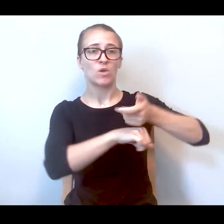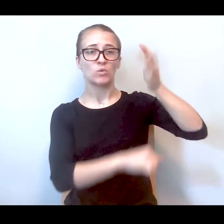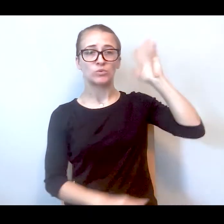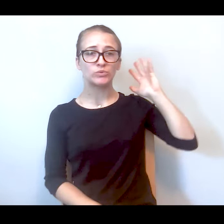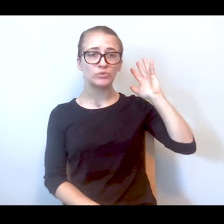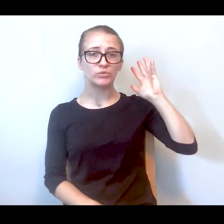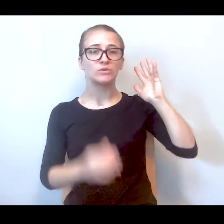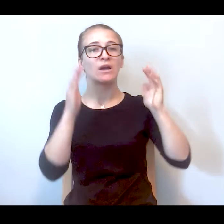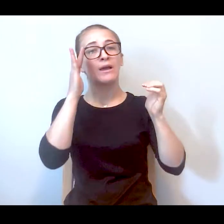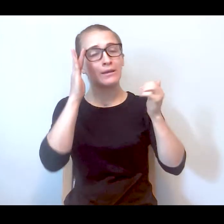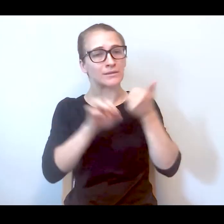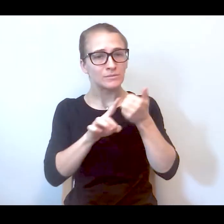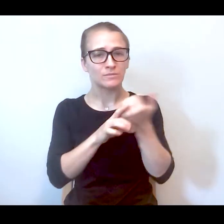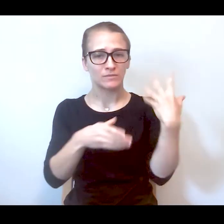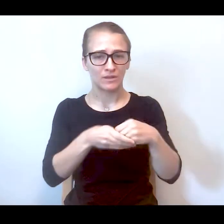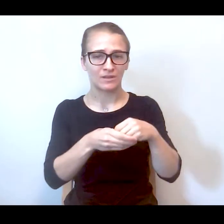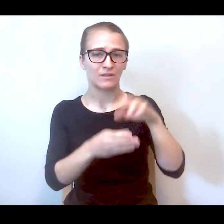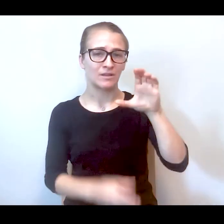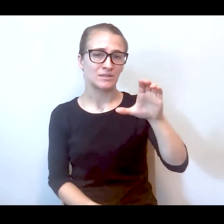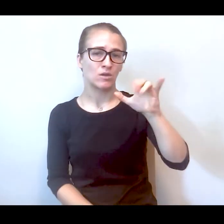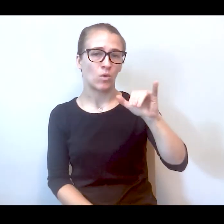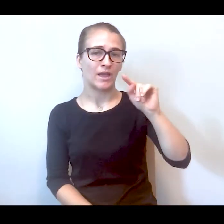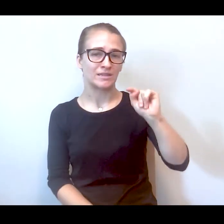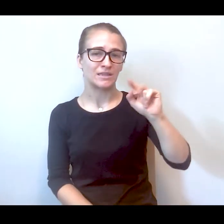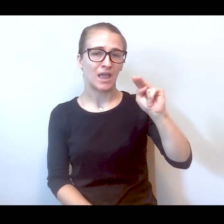calls is longstanding. They played a violate role